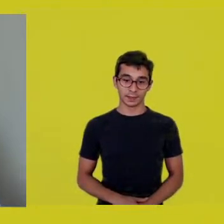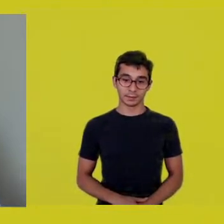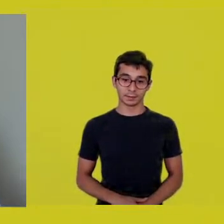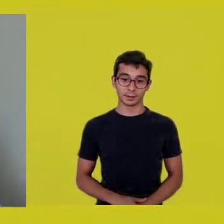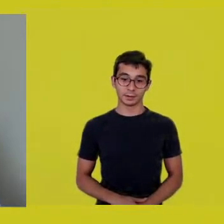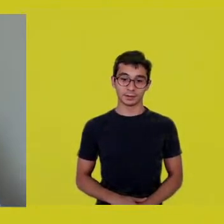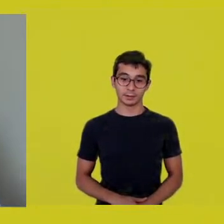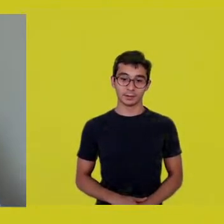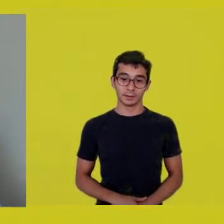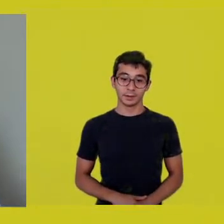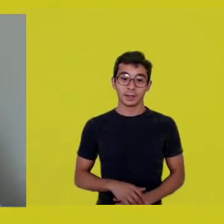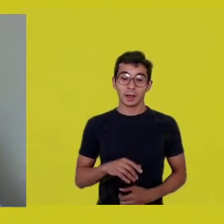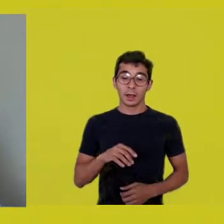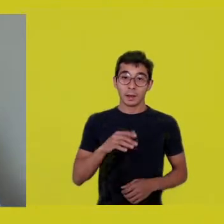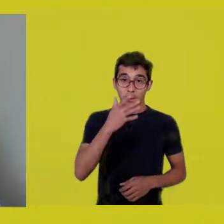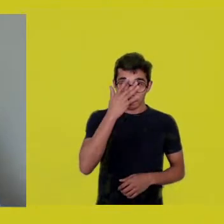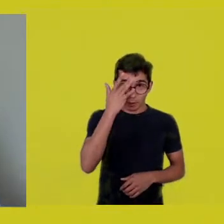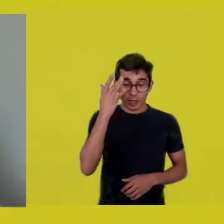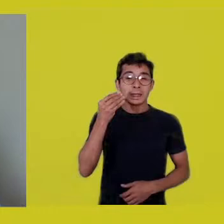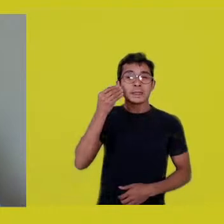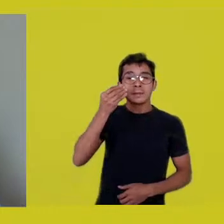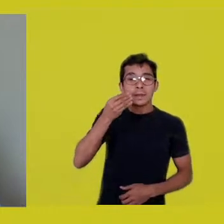are Disenchanted.